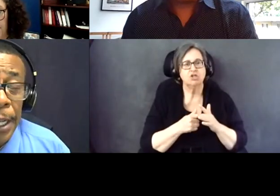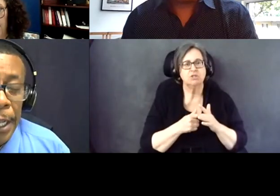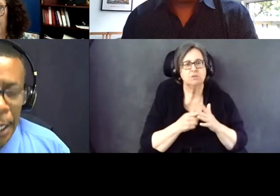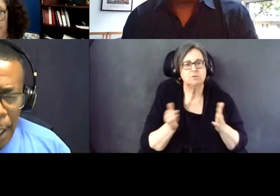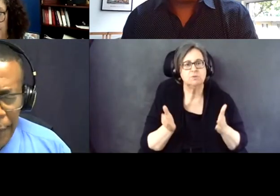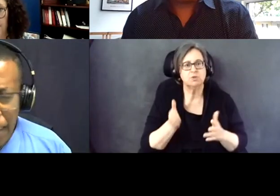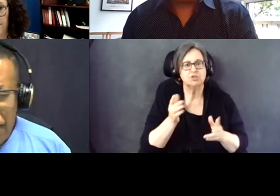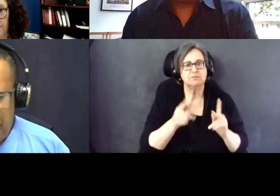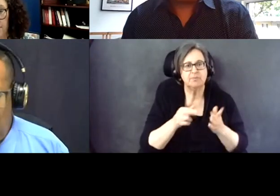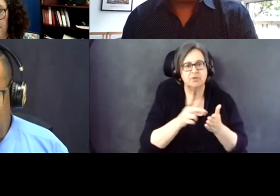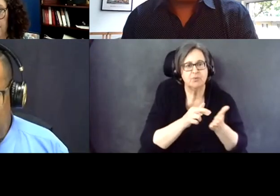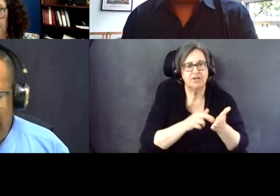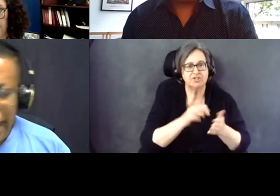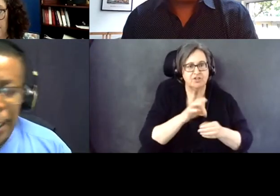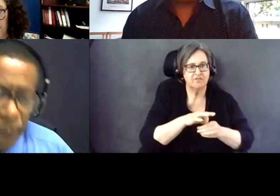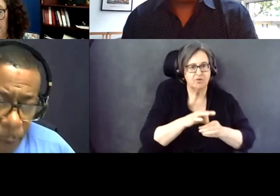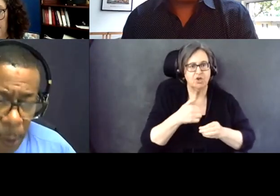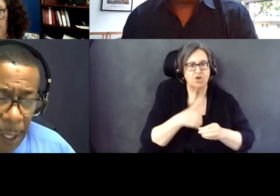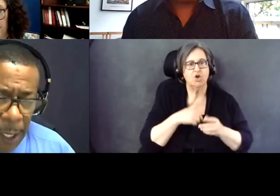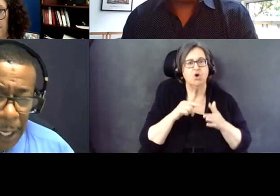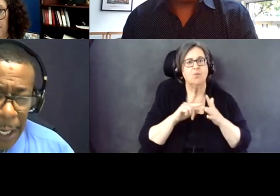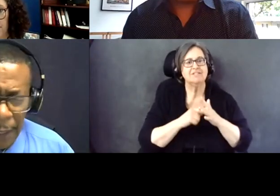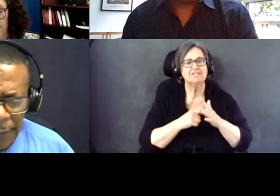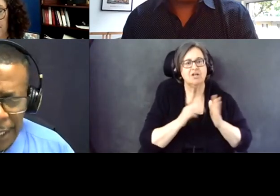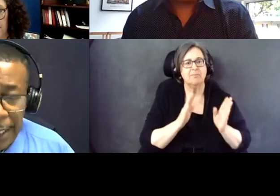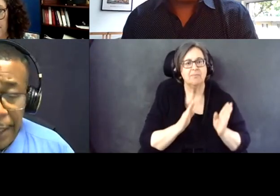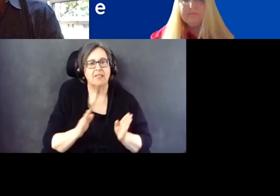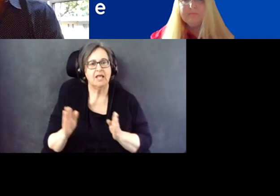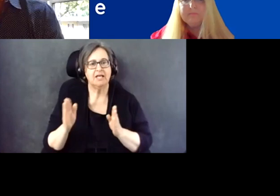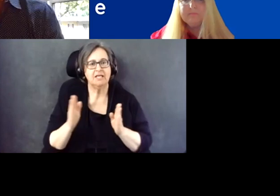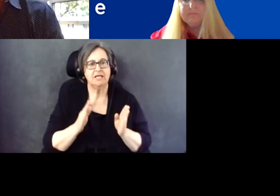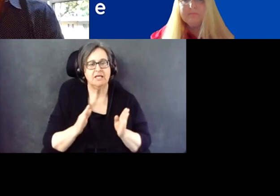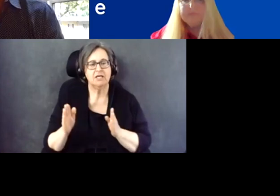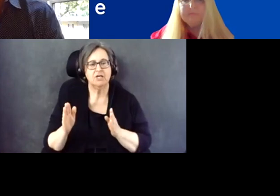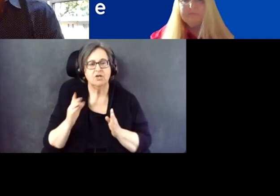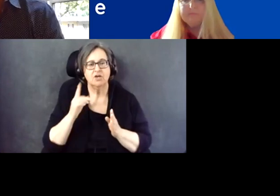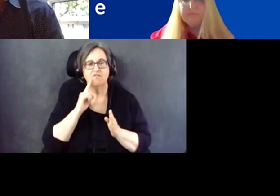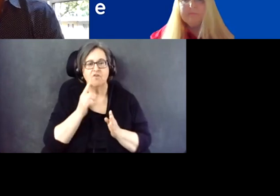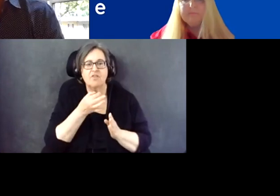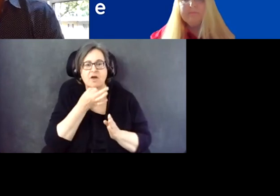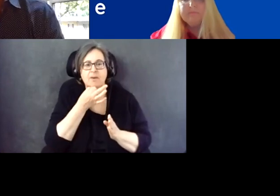And then we started planning for the upcoming election.